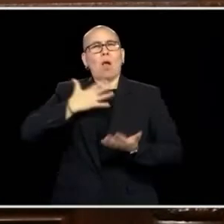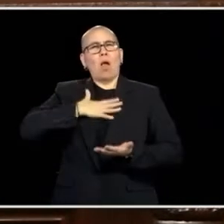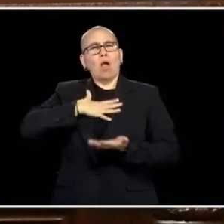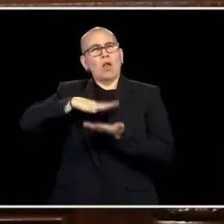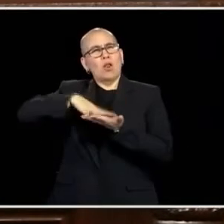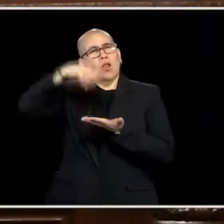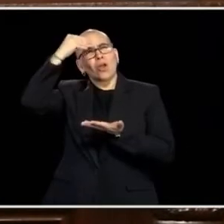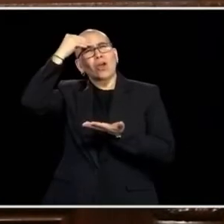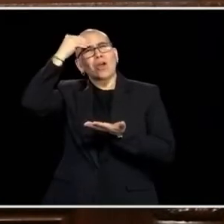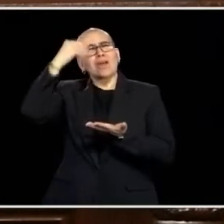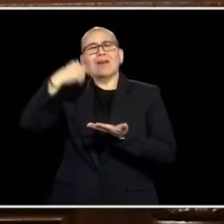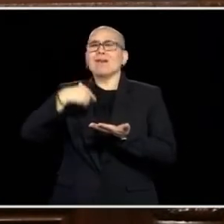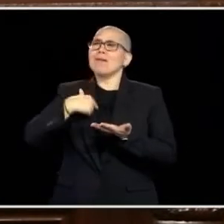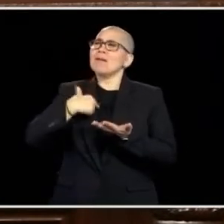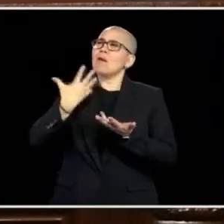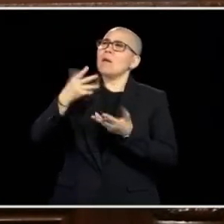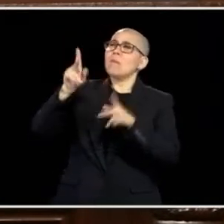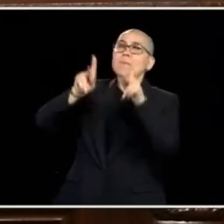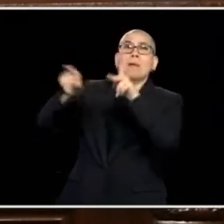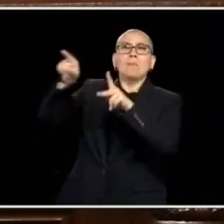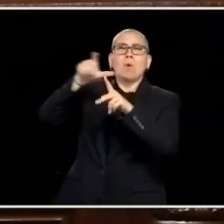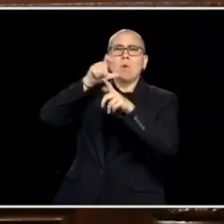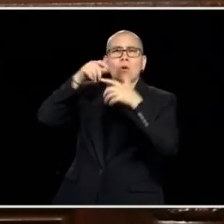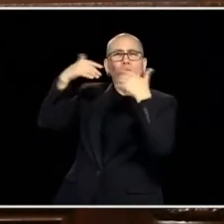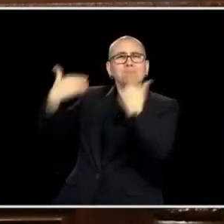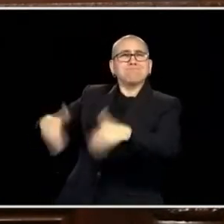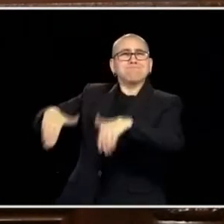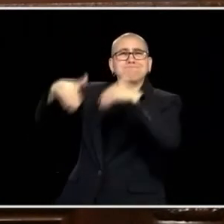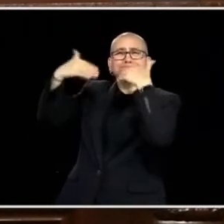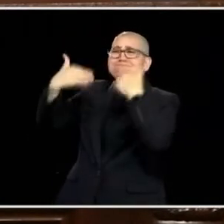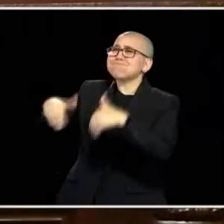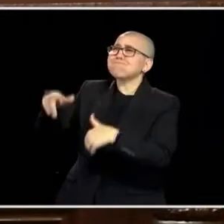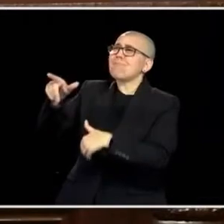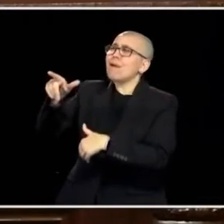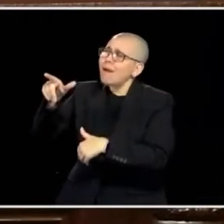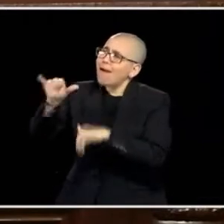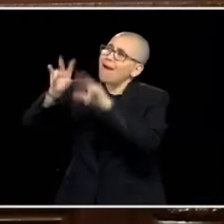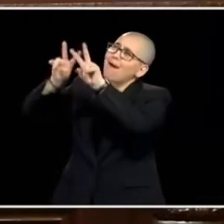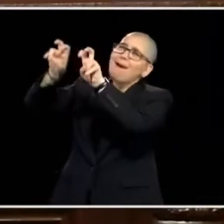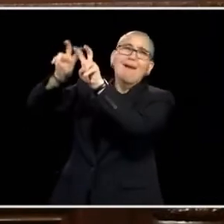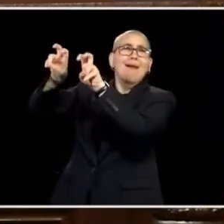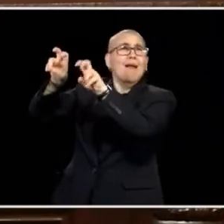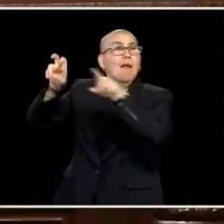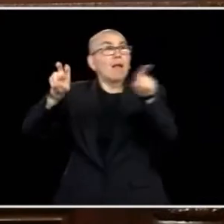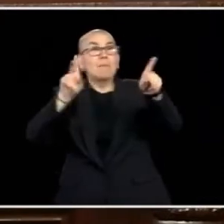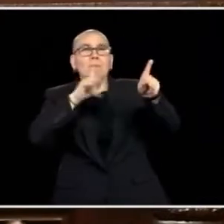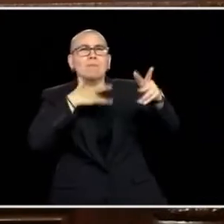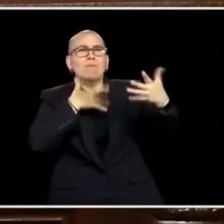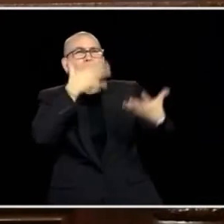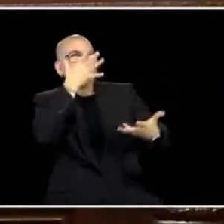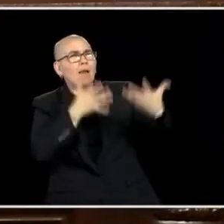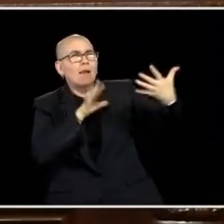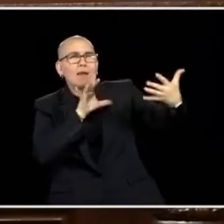PEOPLE OU ADMIRE. YOU WATCH HOW PEOPLE RESPOND. YOU WATCH HOW PEOPLE DEAL WITH ONE ANOTHER AND YOU TRY AND